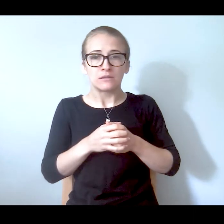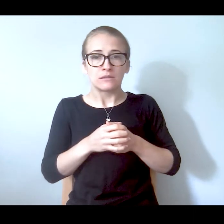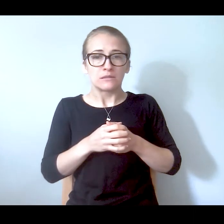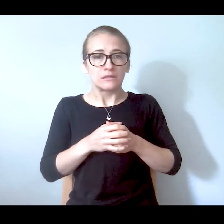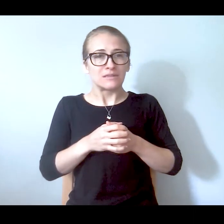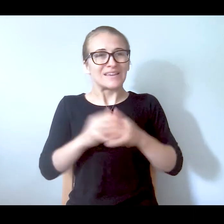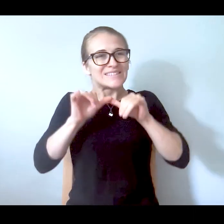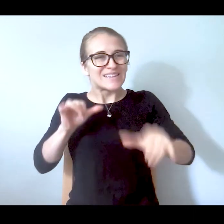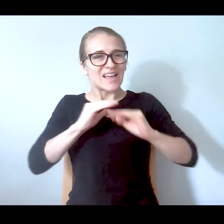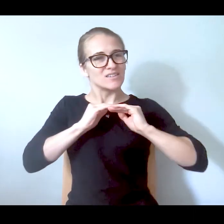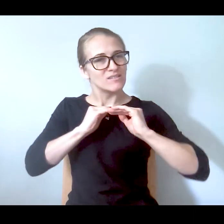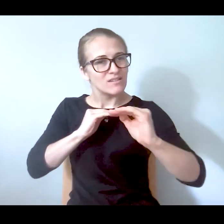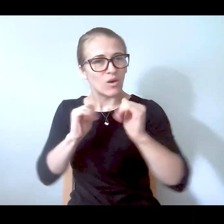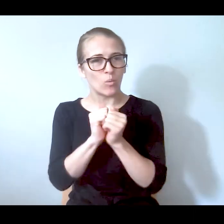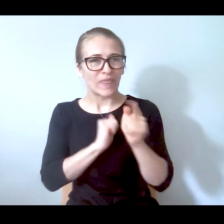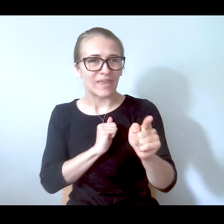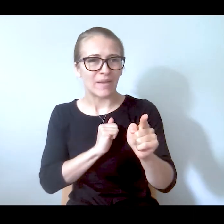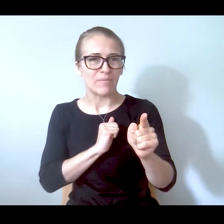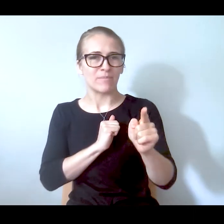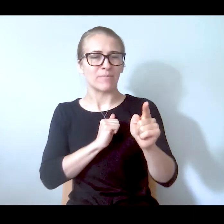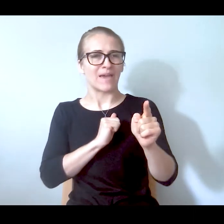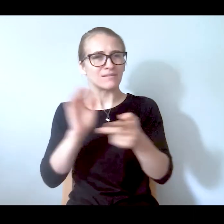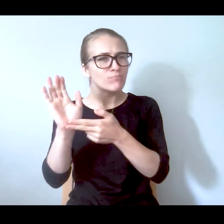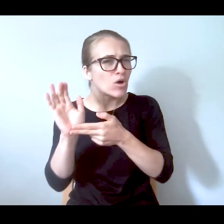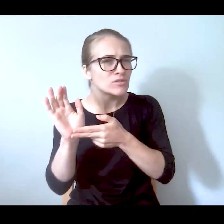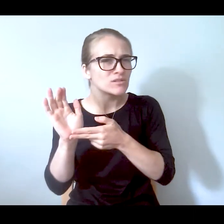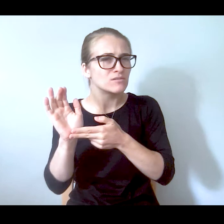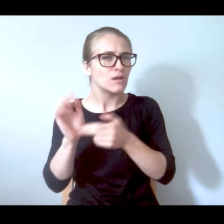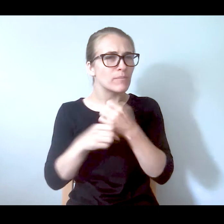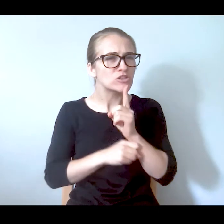thermometer so that he doesn't feel unsafe, that's